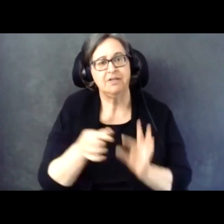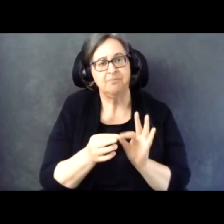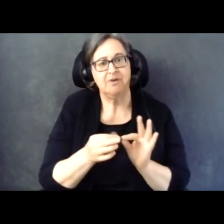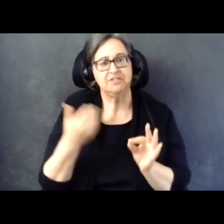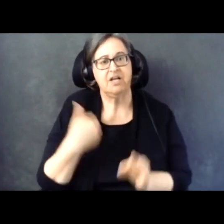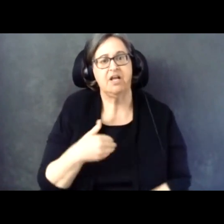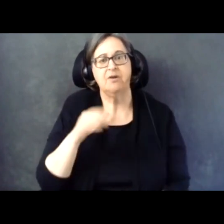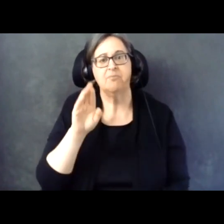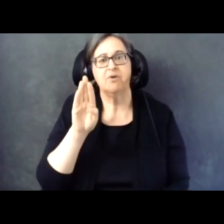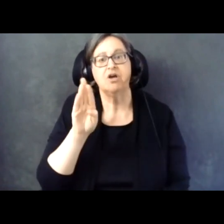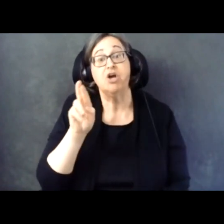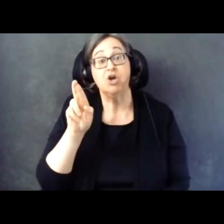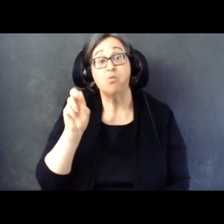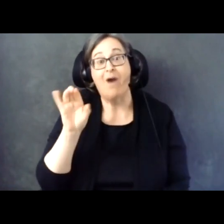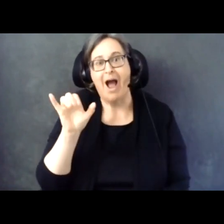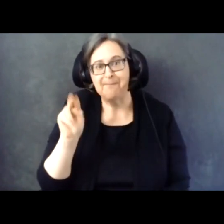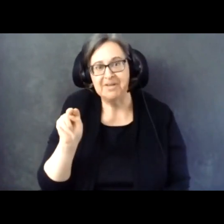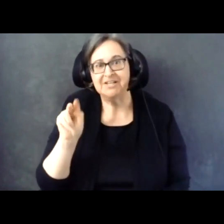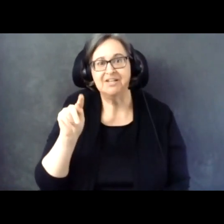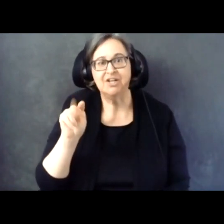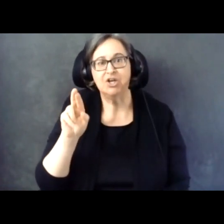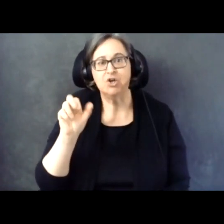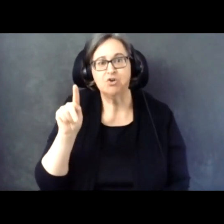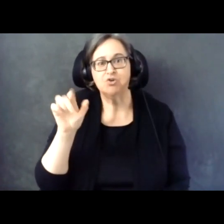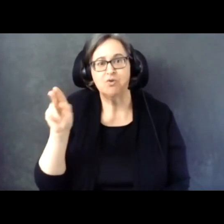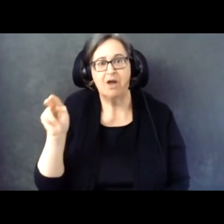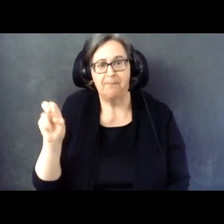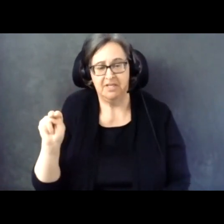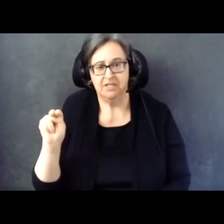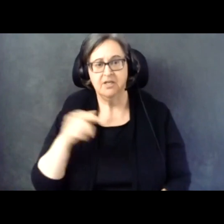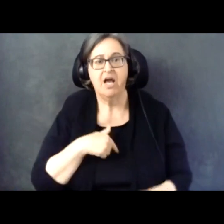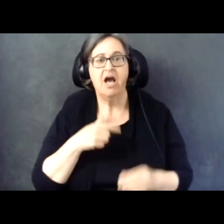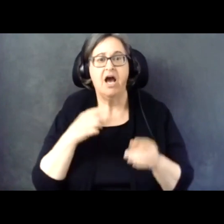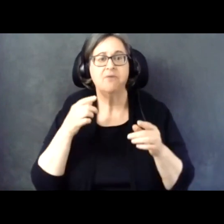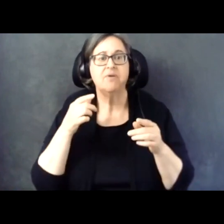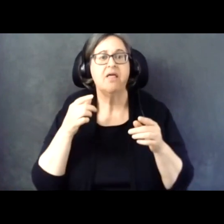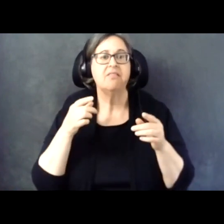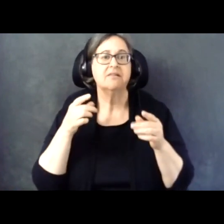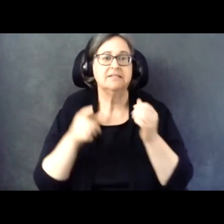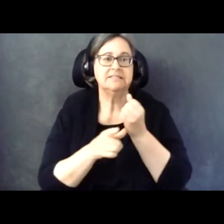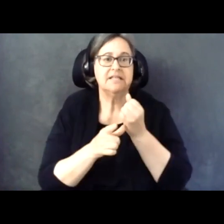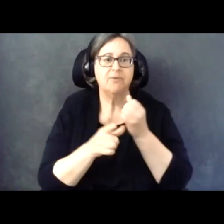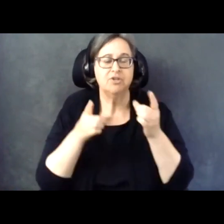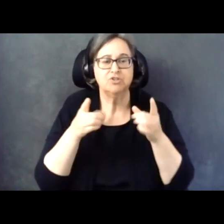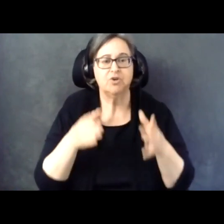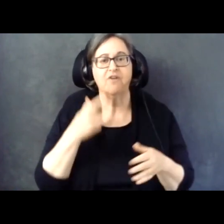I am the Deputy Director of National Association of Councils on Developmental Disabilities.